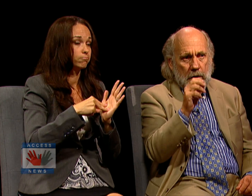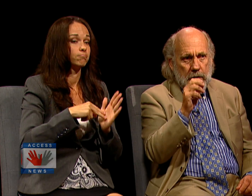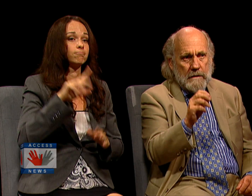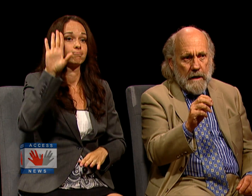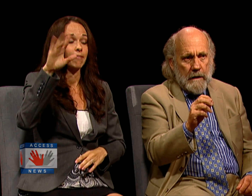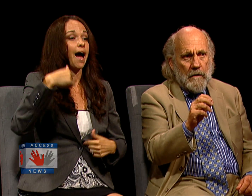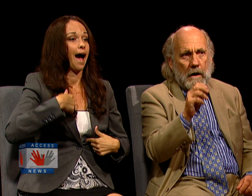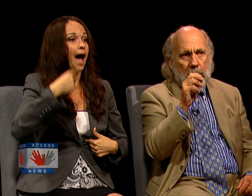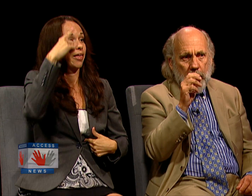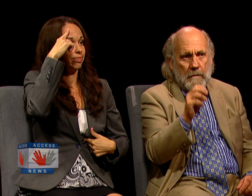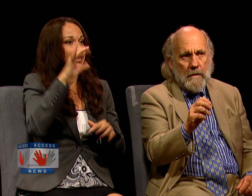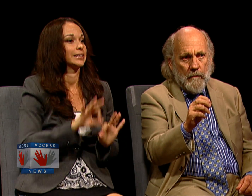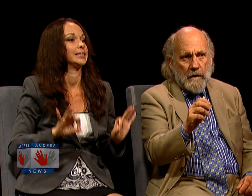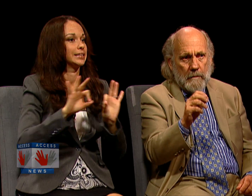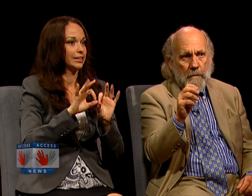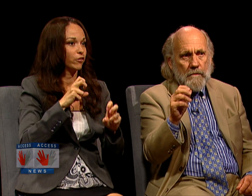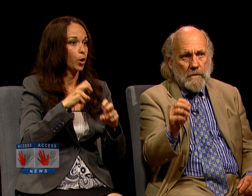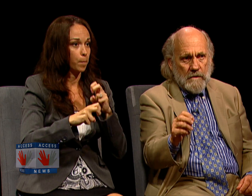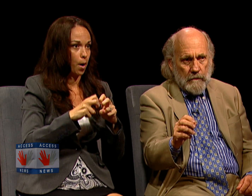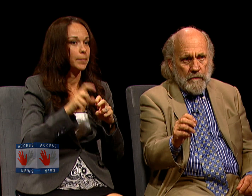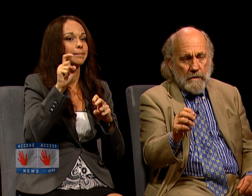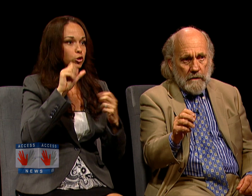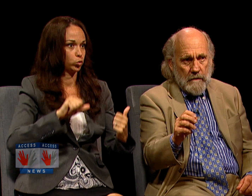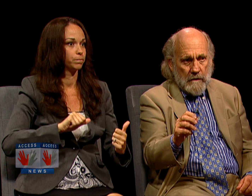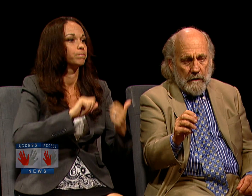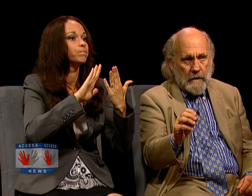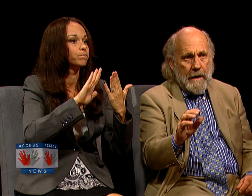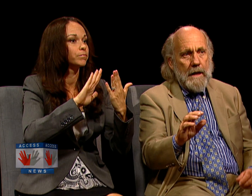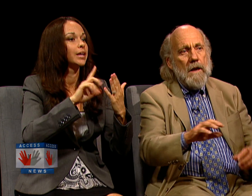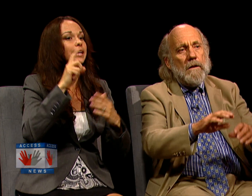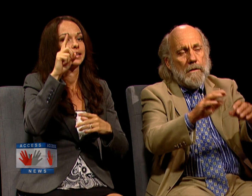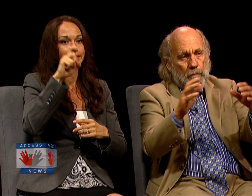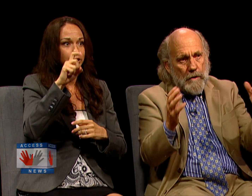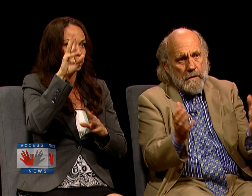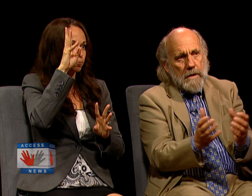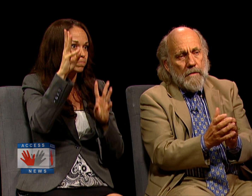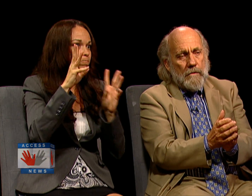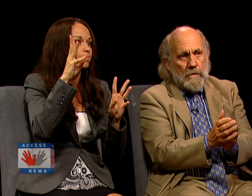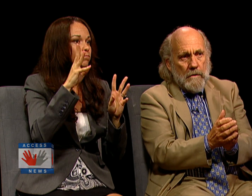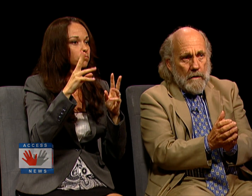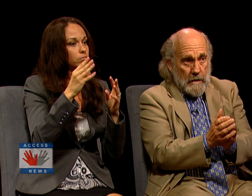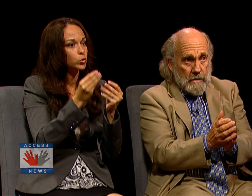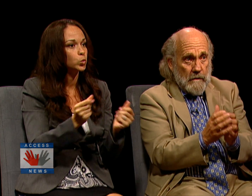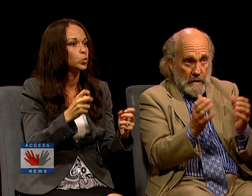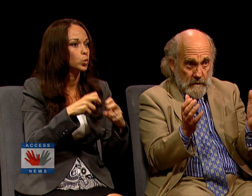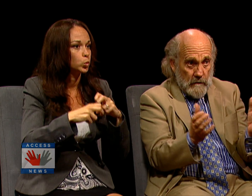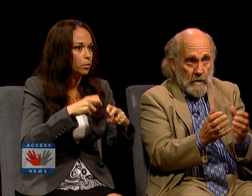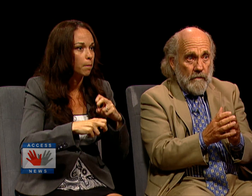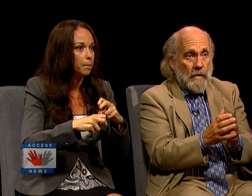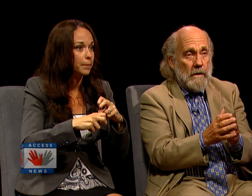TO TAKE IT ON AND MAYBE COME UP WITH SOME SOLUTIONS TO RESOLVE IT." WE CAN BRING TOGETHER A NUCLEUS OF HIS OR HER FRIENDS